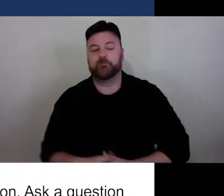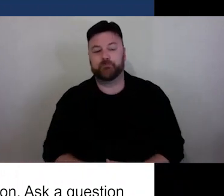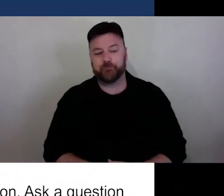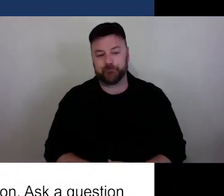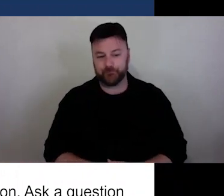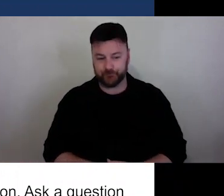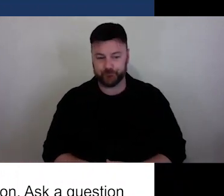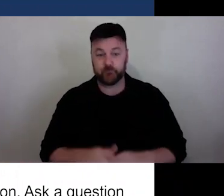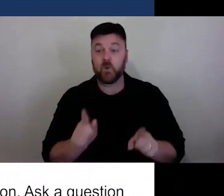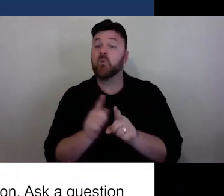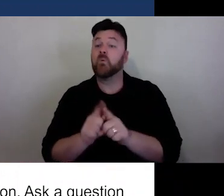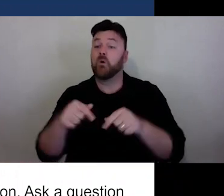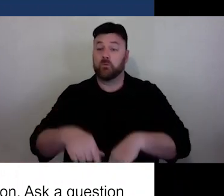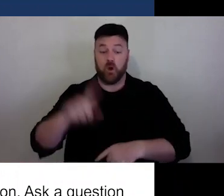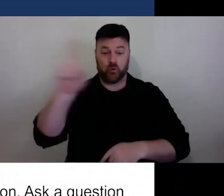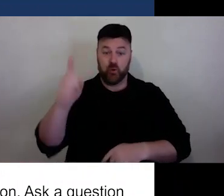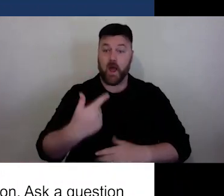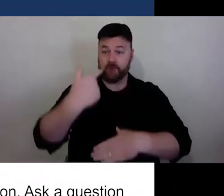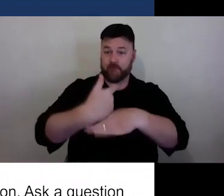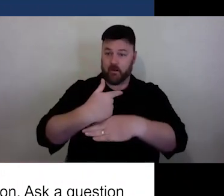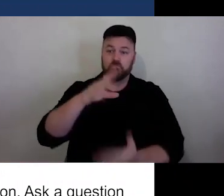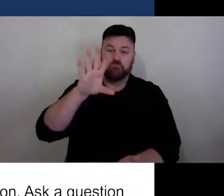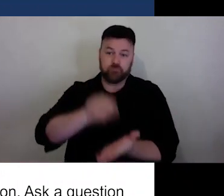A recording of today's session will be available after the Web far